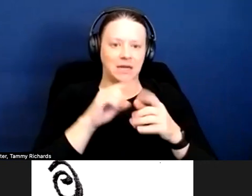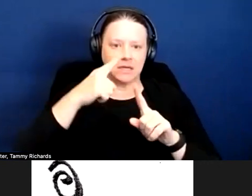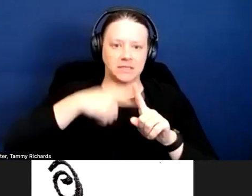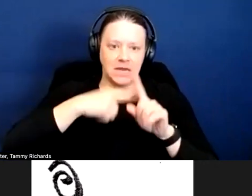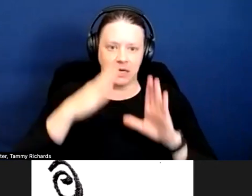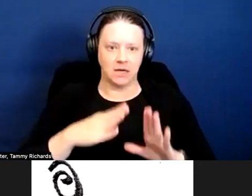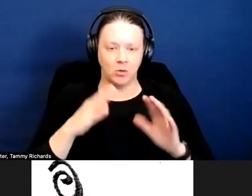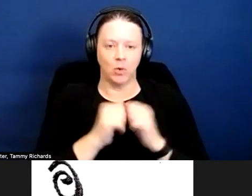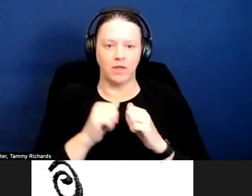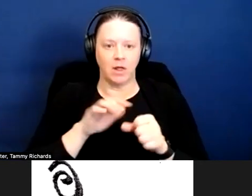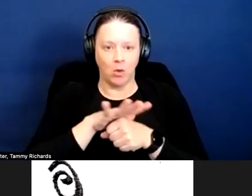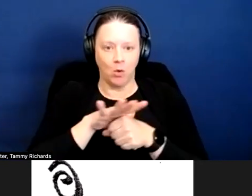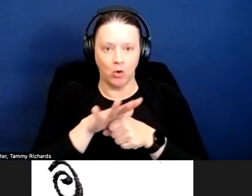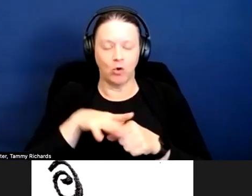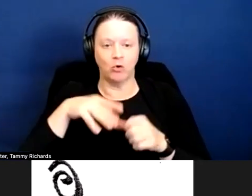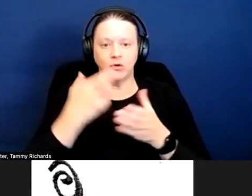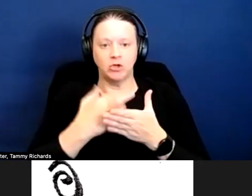for a ramp that they needed outside.